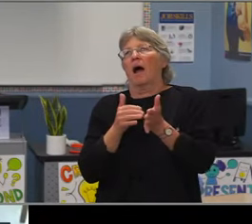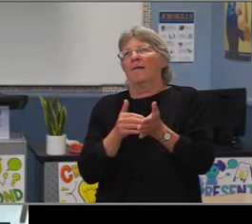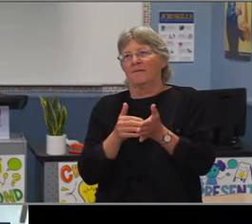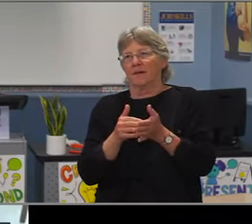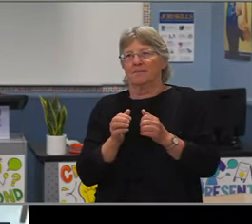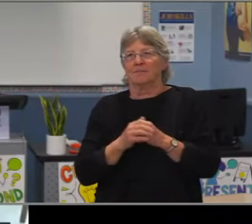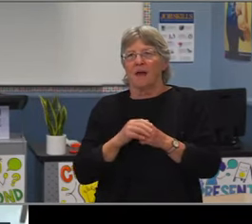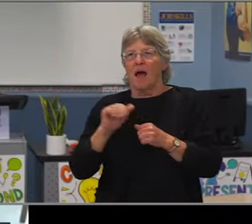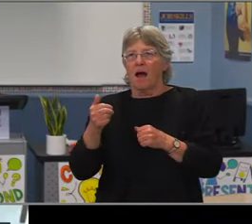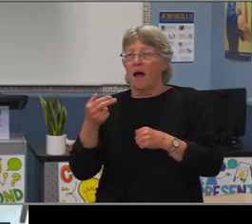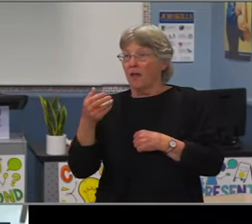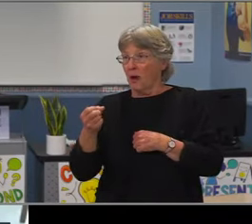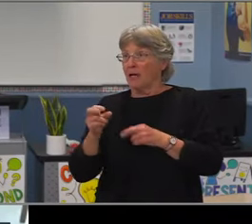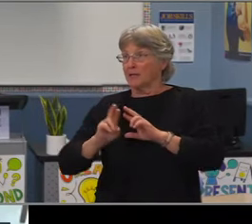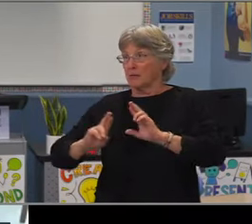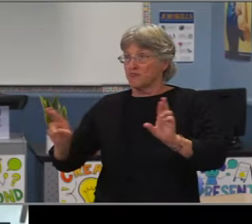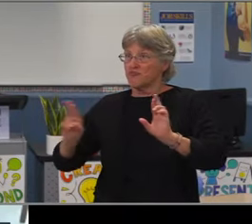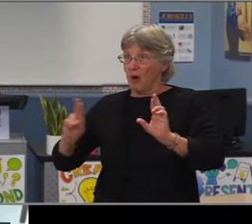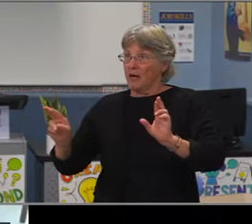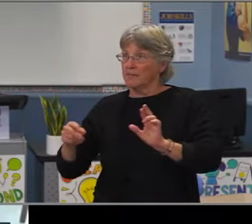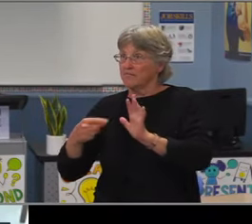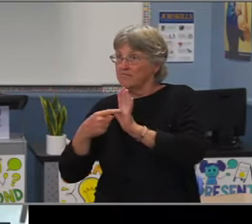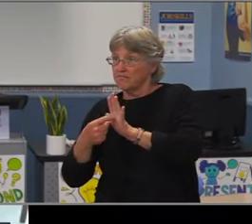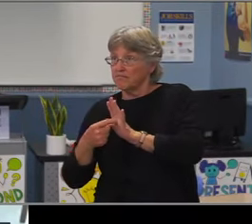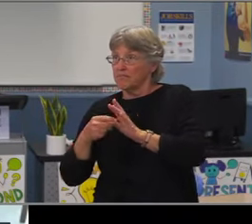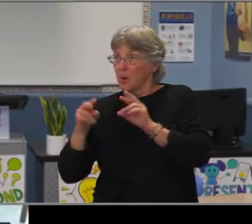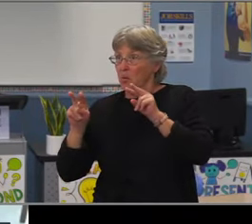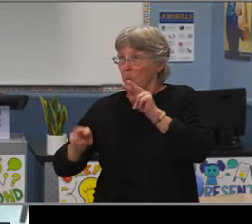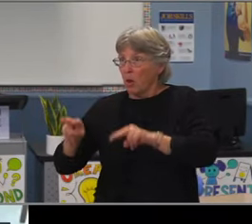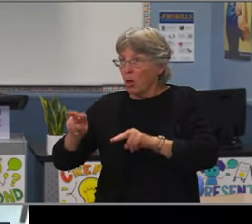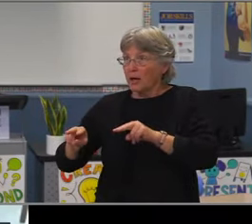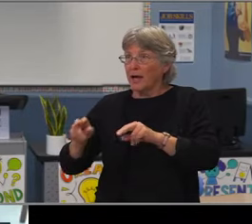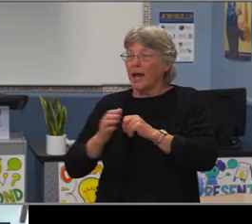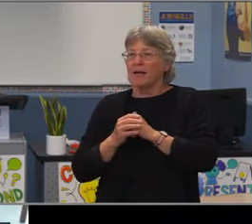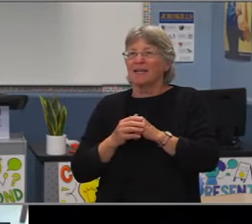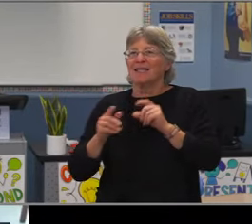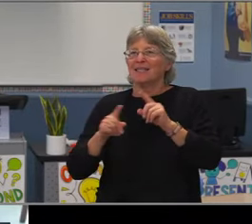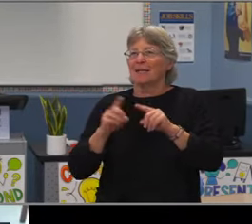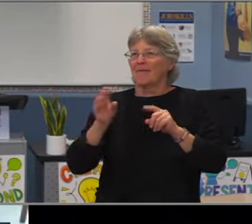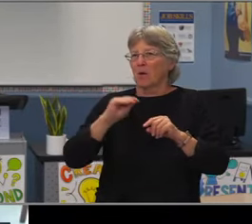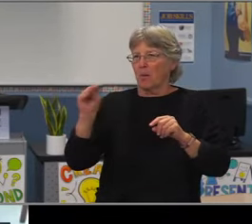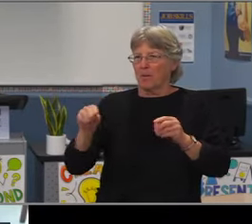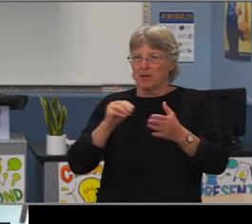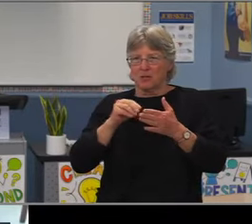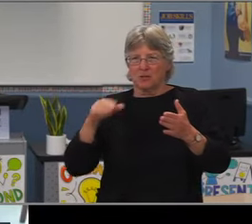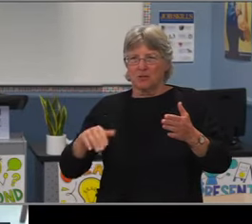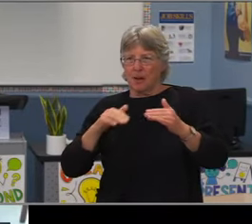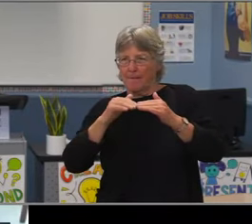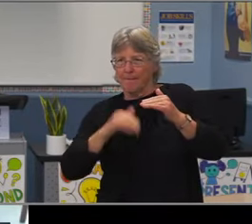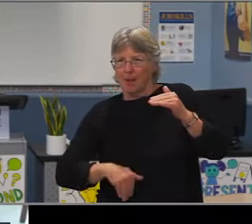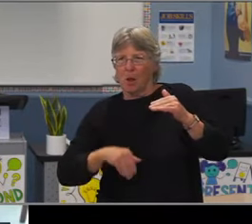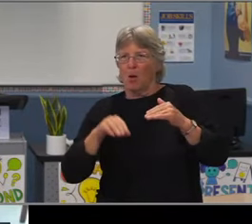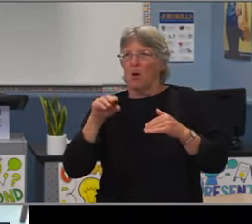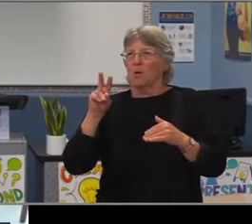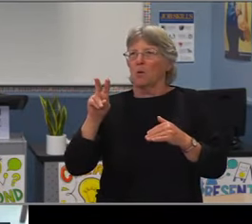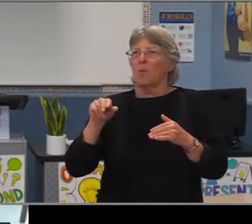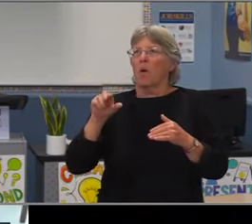And that's one way that we've been working very closely together to work with those parents early. So as our students matriculate through the system,